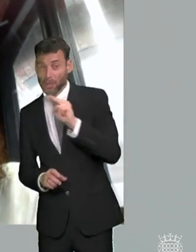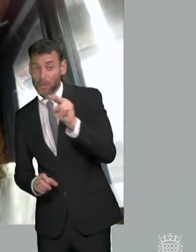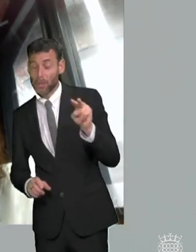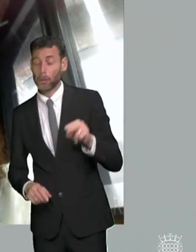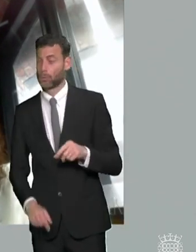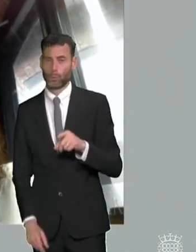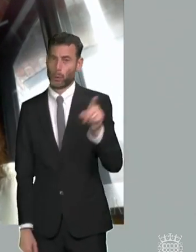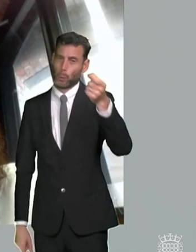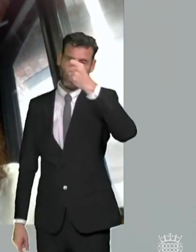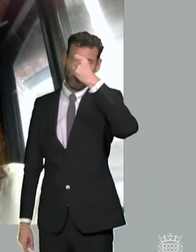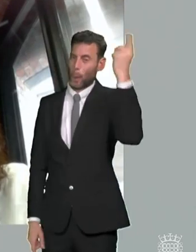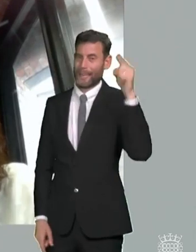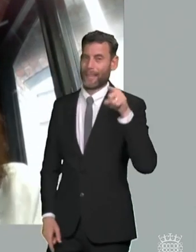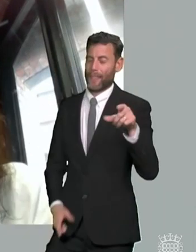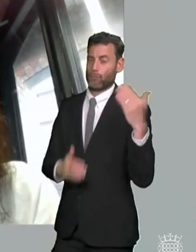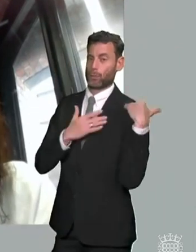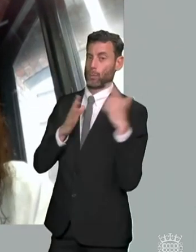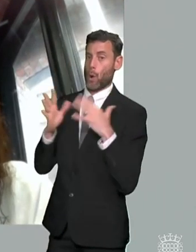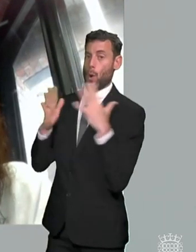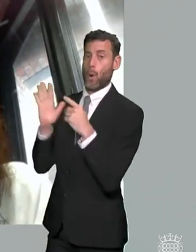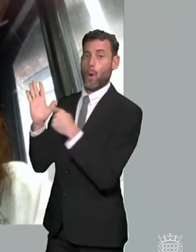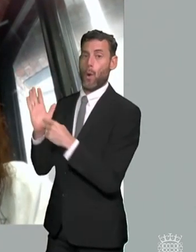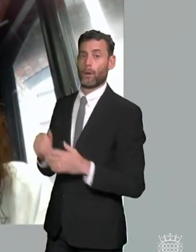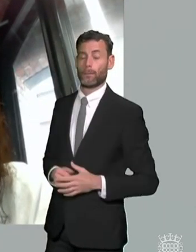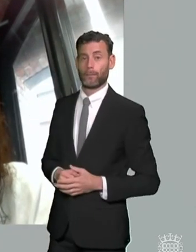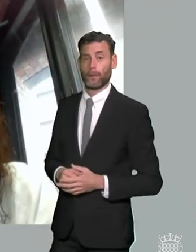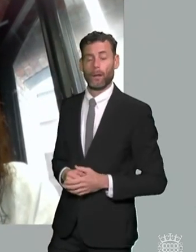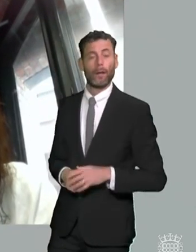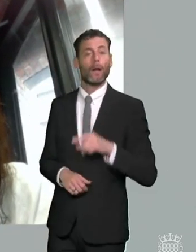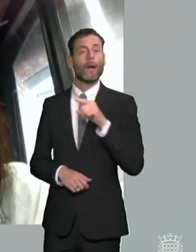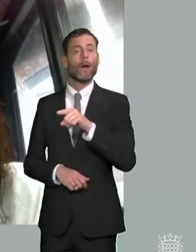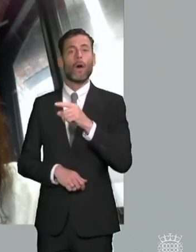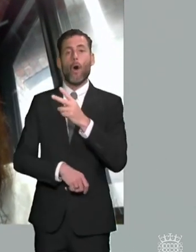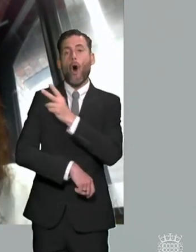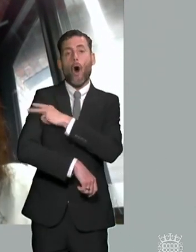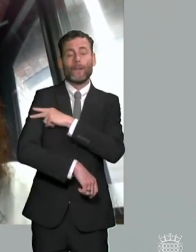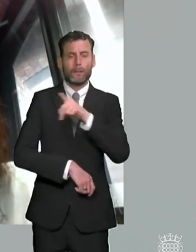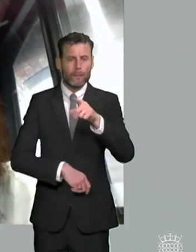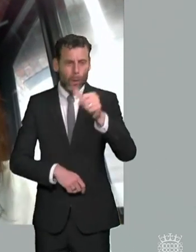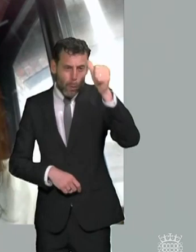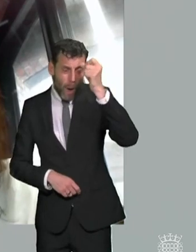authority officers um they learn the law from other local authority officers not from not from